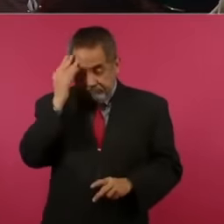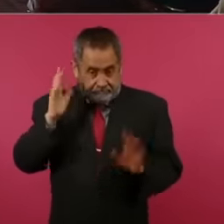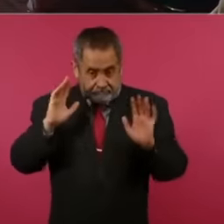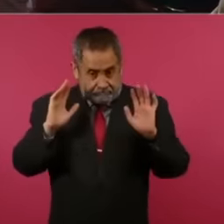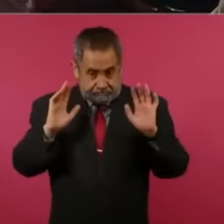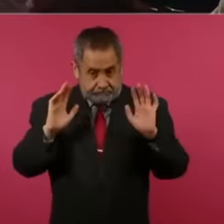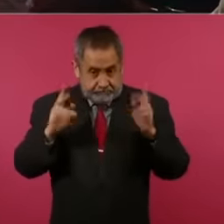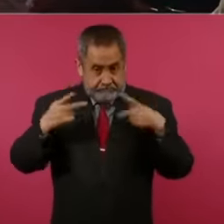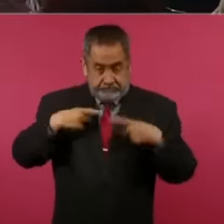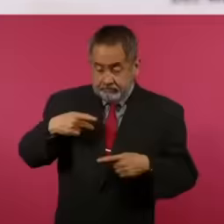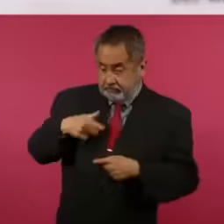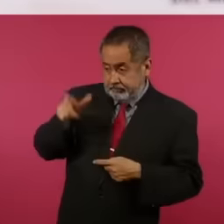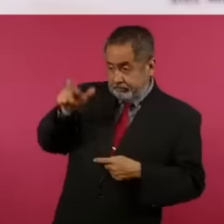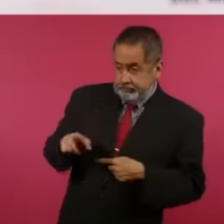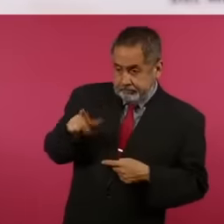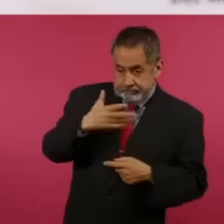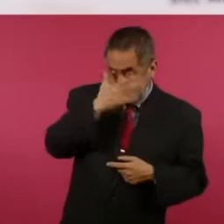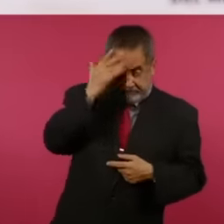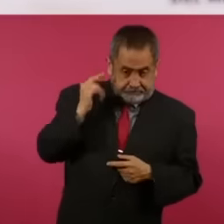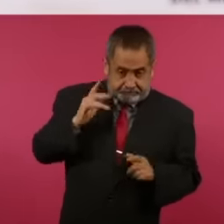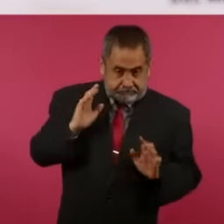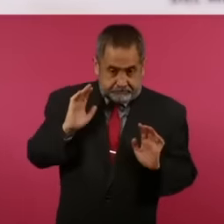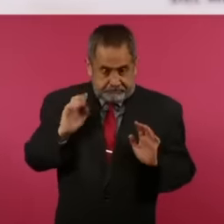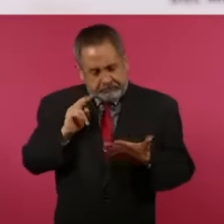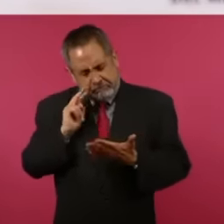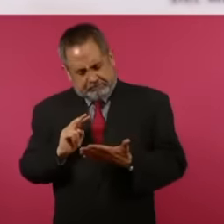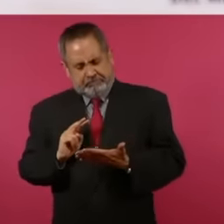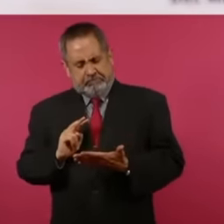person exists, but